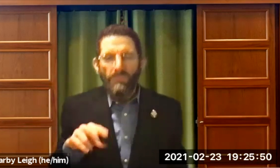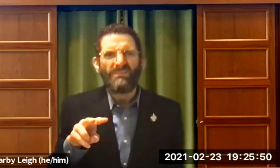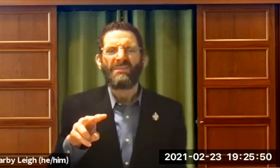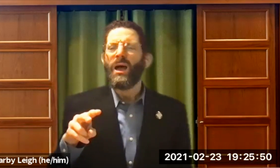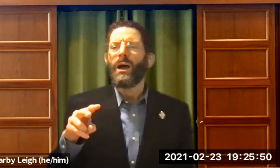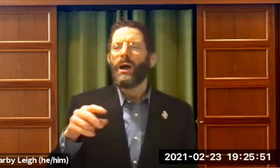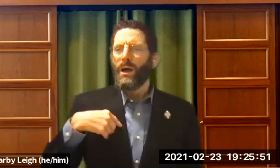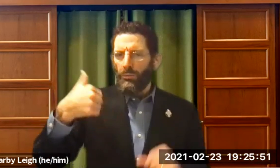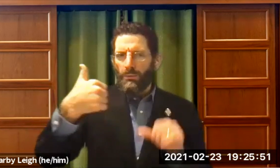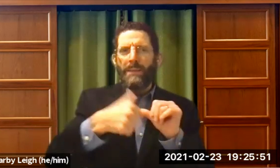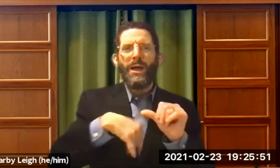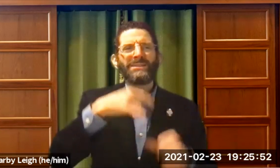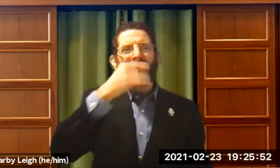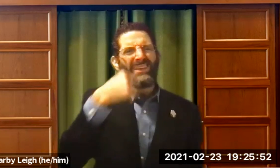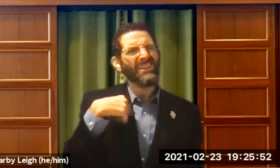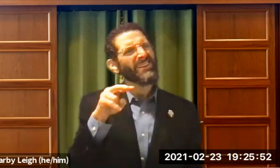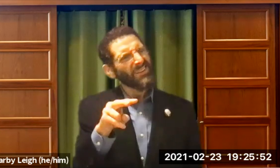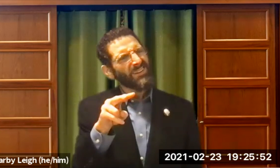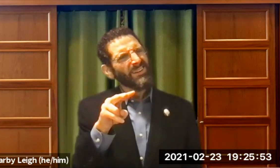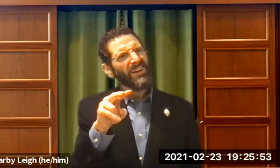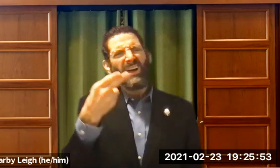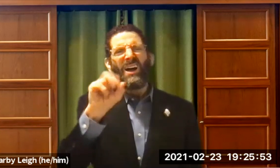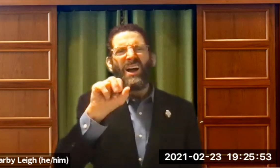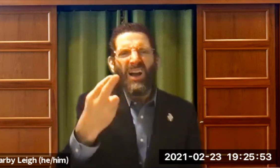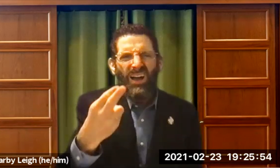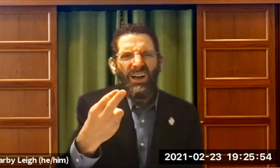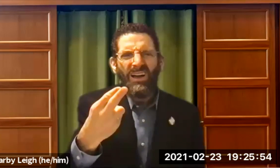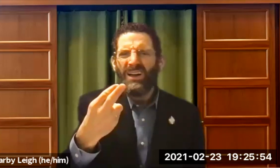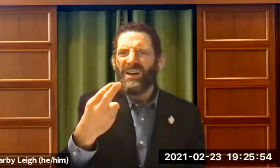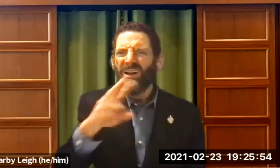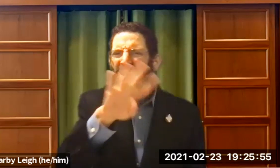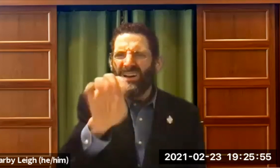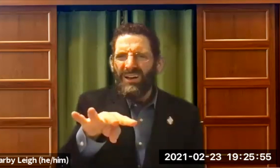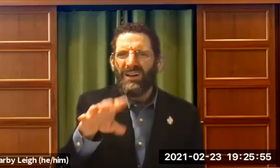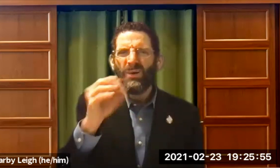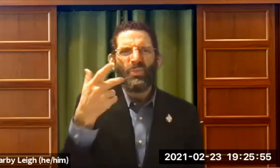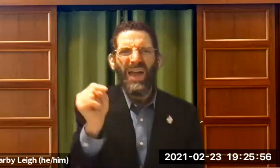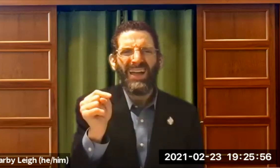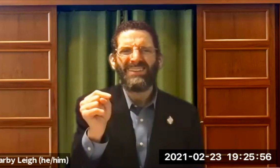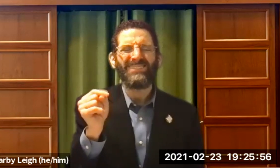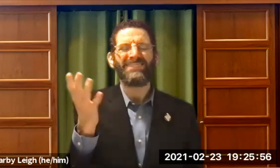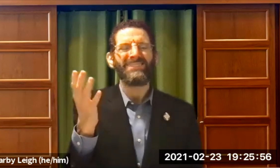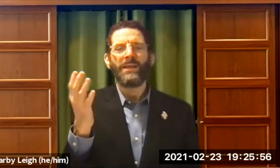Simple, short and sweet. I remember as a kid looking and saying: Huh?